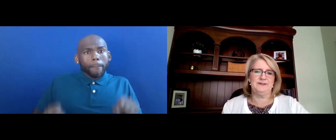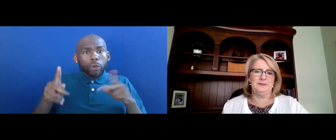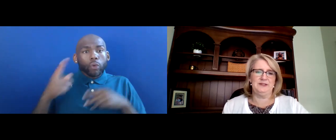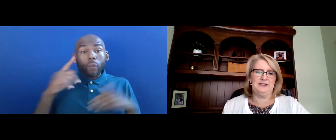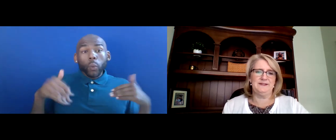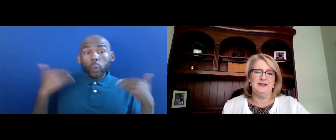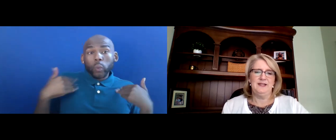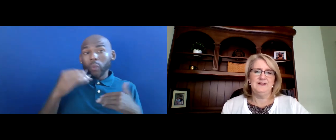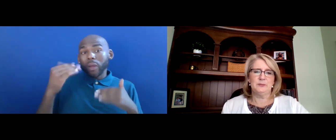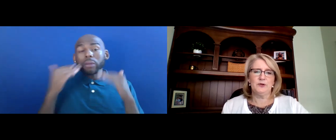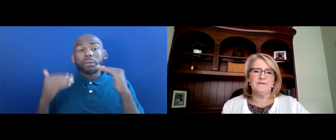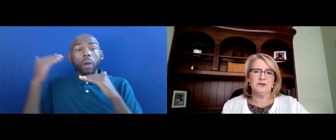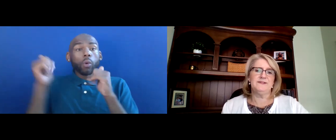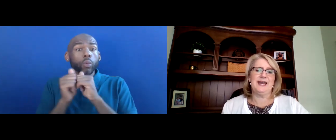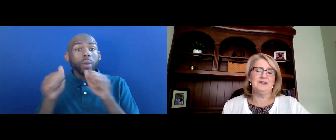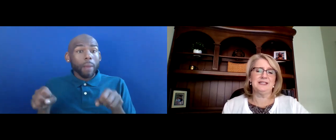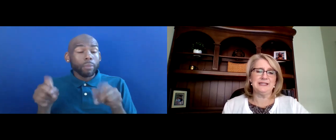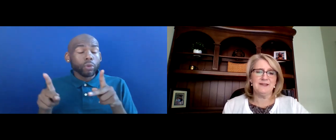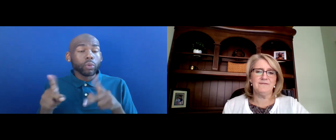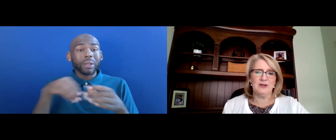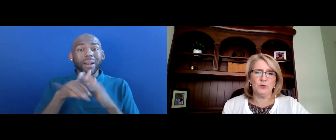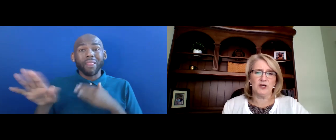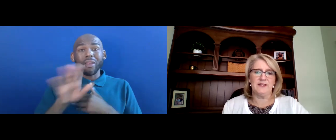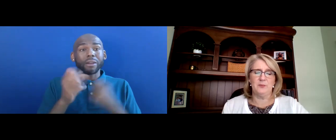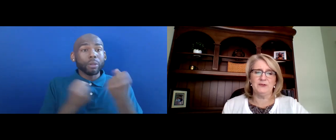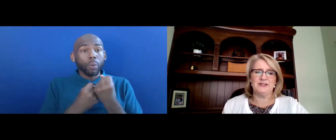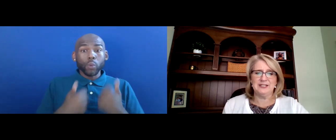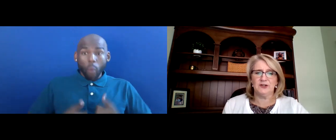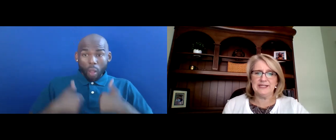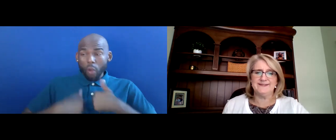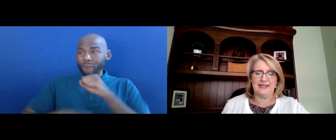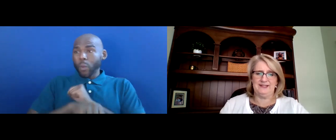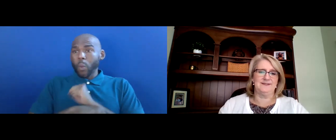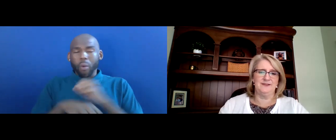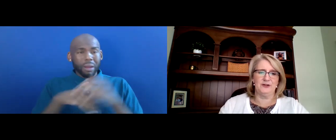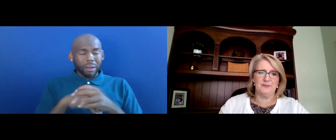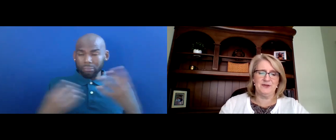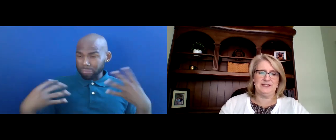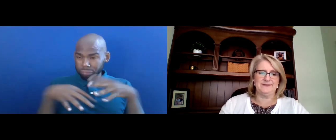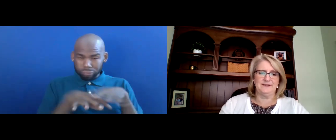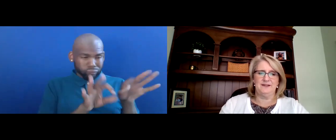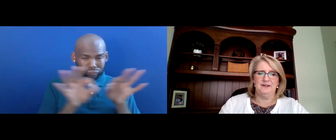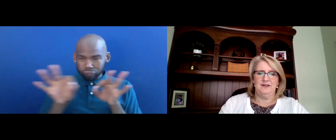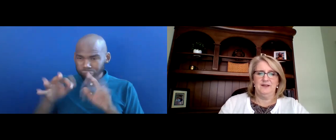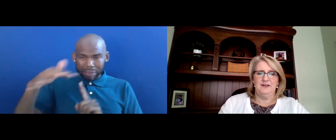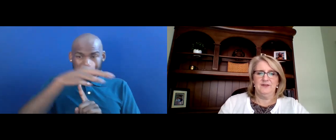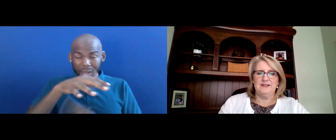DISABILITIES IN SUPPORT OF THEIR DESIRE TO LIVE AND WORK IN THE MOST INTEGRATED SETTINGS IN THEIR COMMUNITIES.